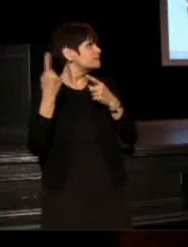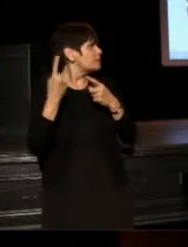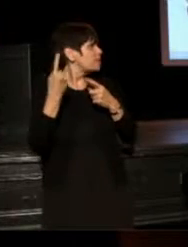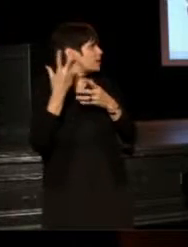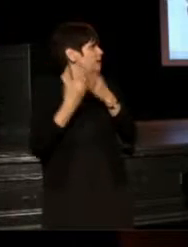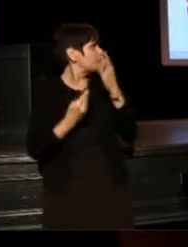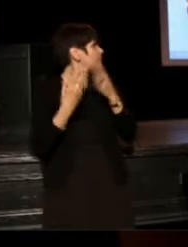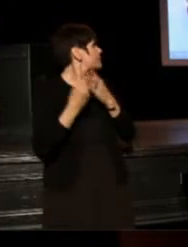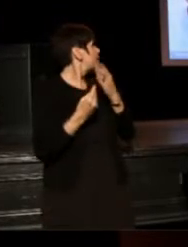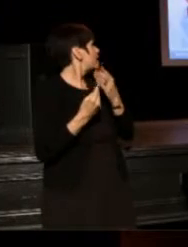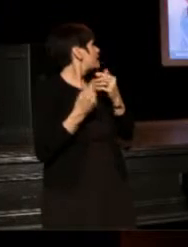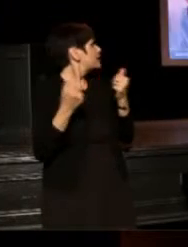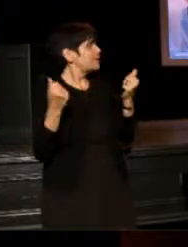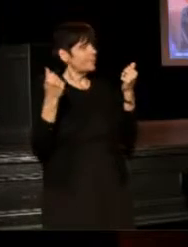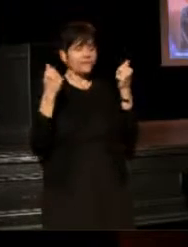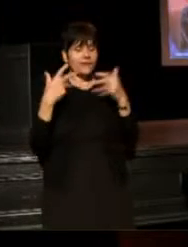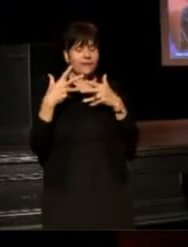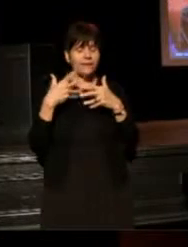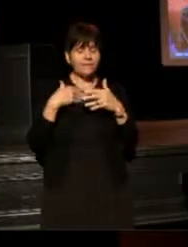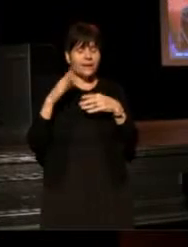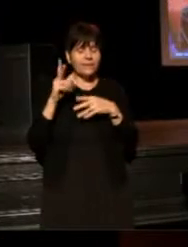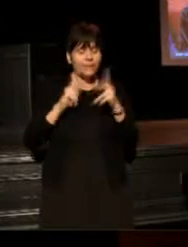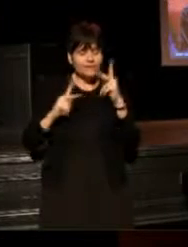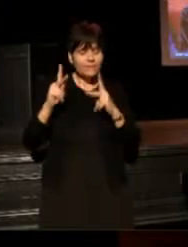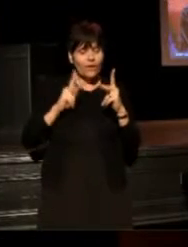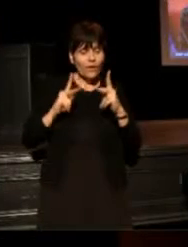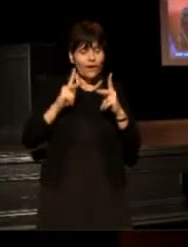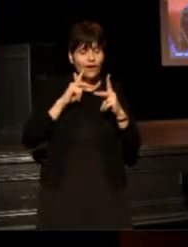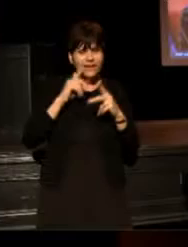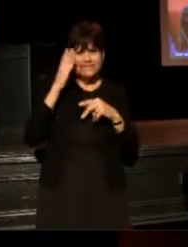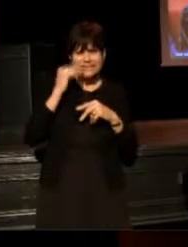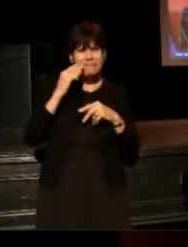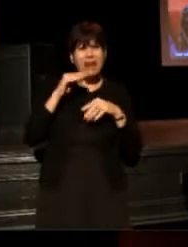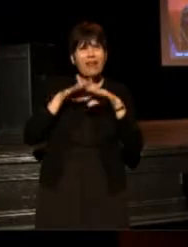Or [unclear] leaping on the floor